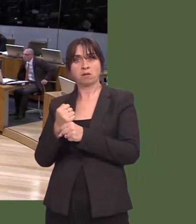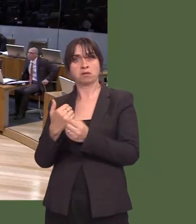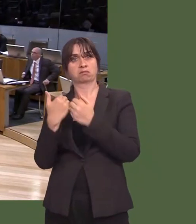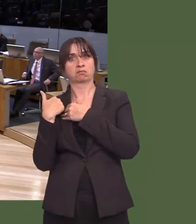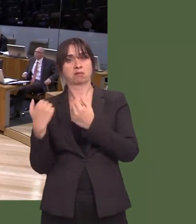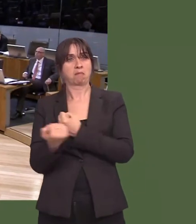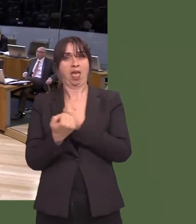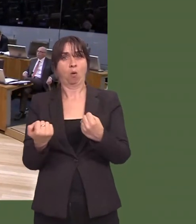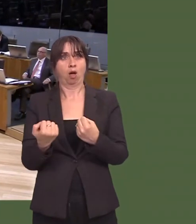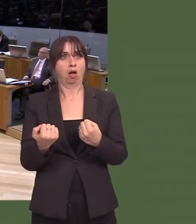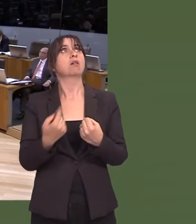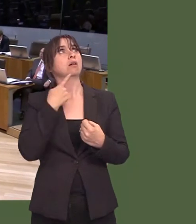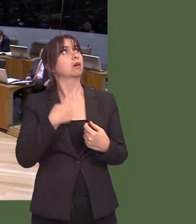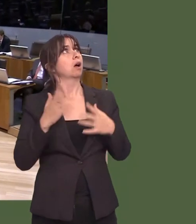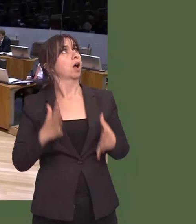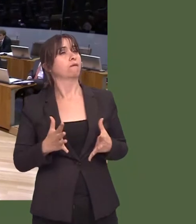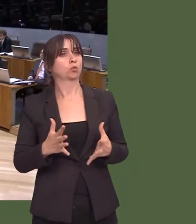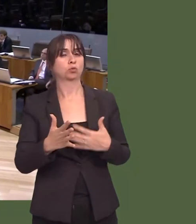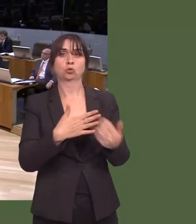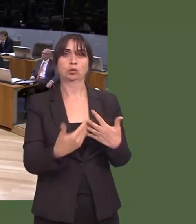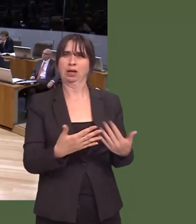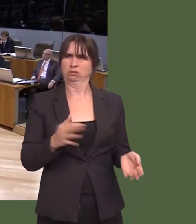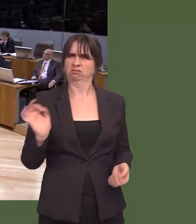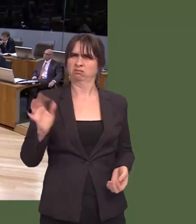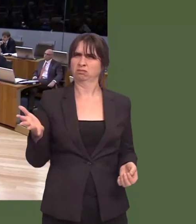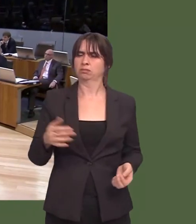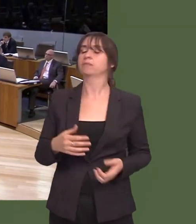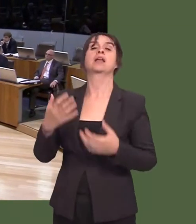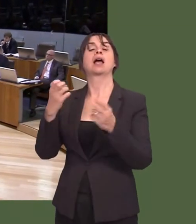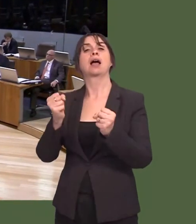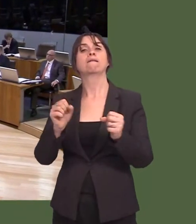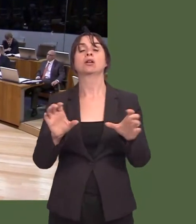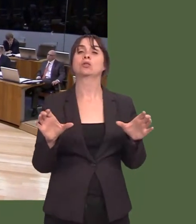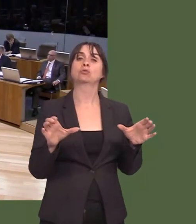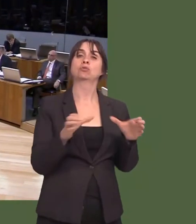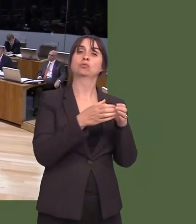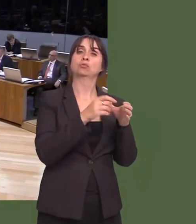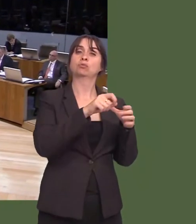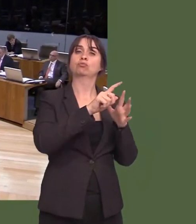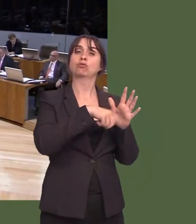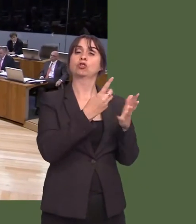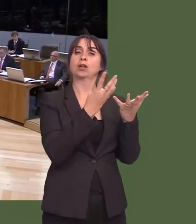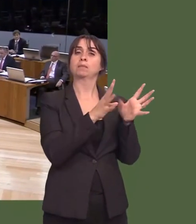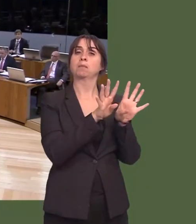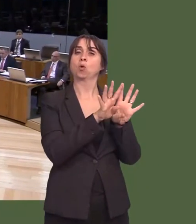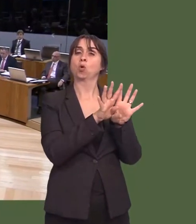Carwyn Jones: Wel, yn gyntaf, mae yna grwpówel, bwrdd prosiectósydd wedi cael ei sefydlu ynglyn ‚ delio gyda ëknotweedí.